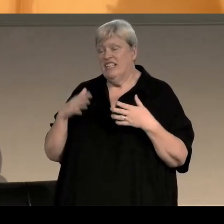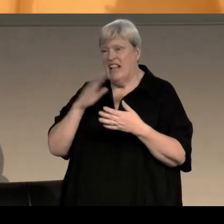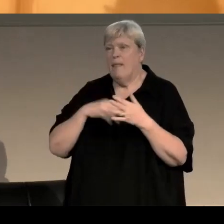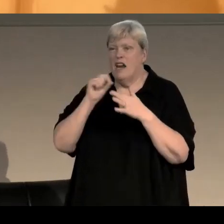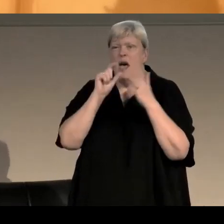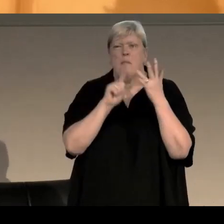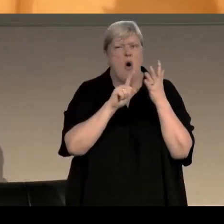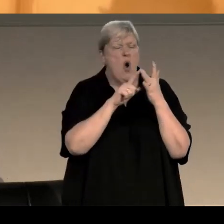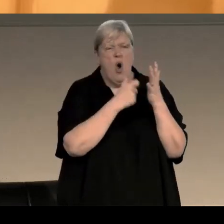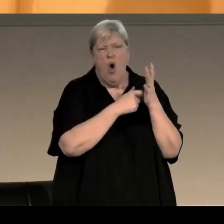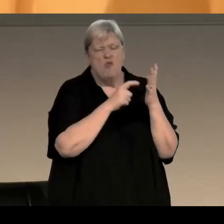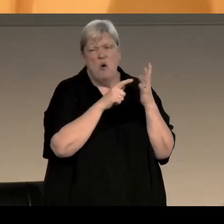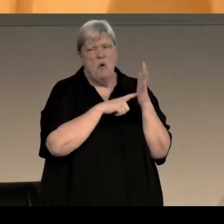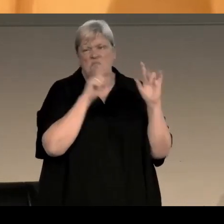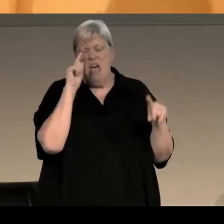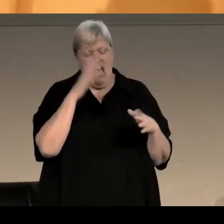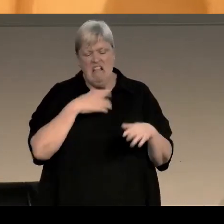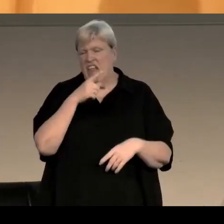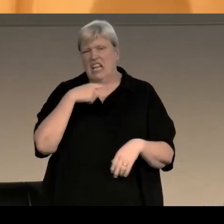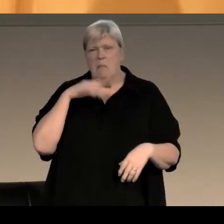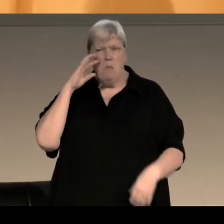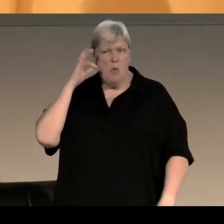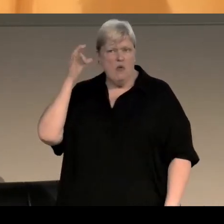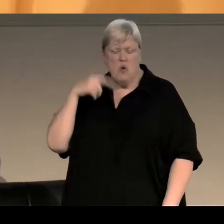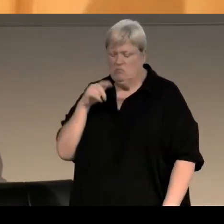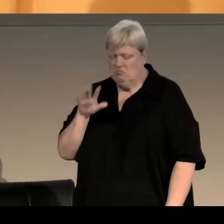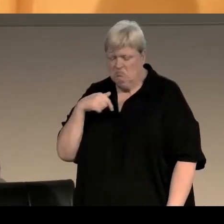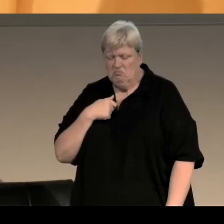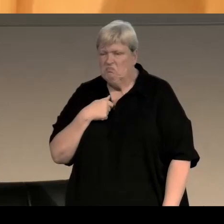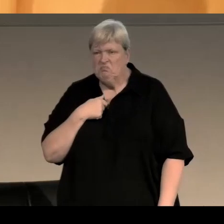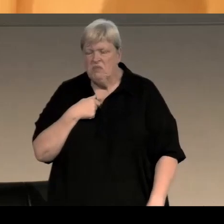with his fussy little ways, I mean, you know, I am not a tidy person,